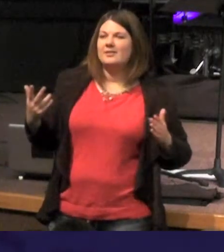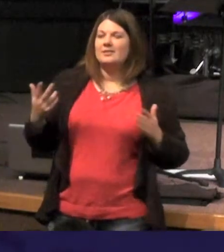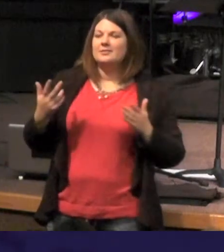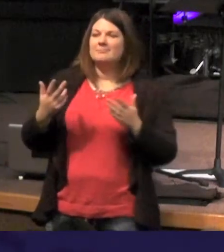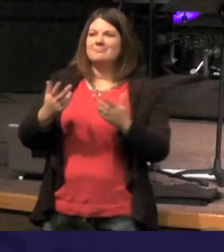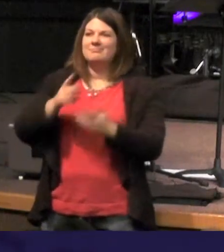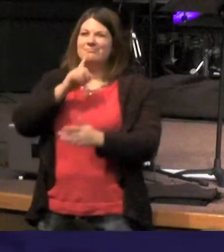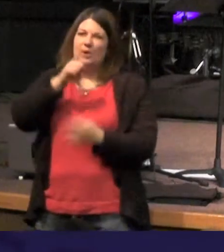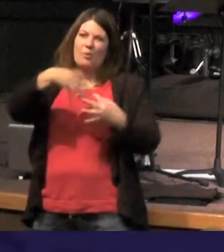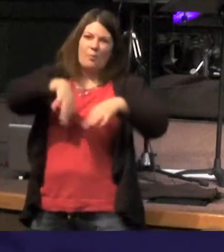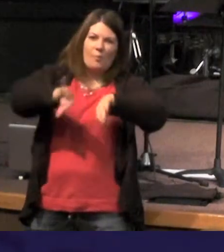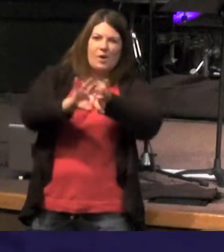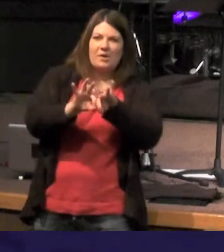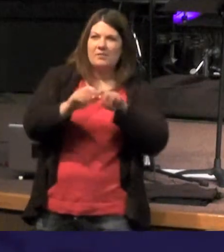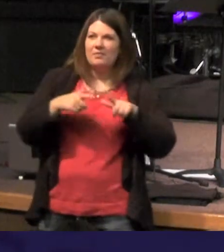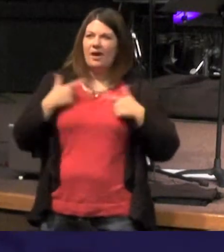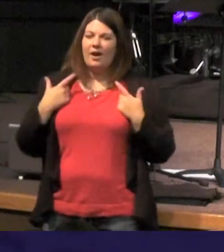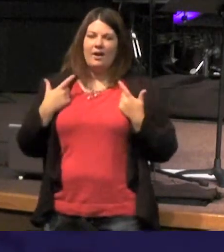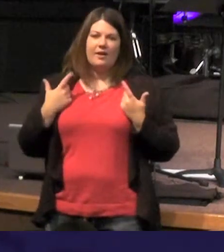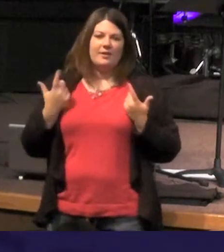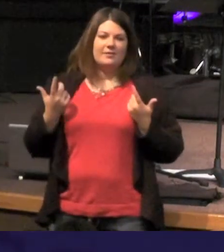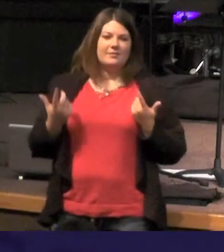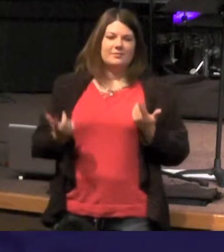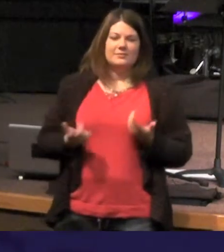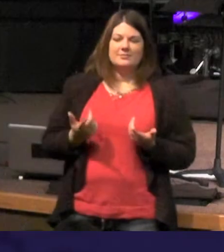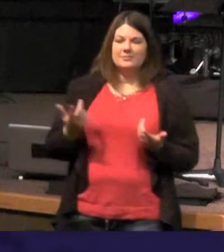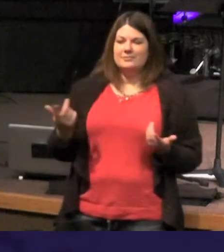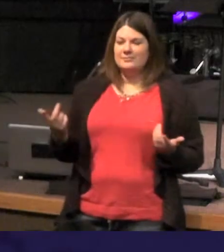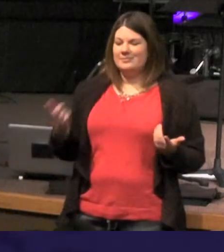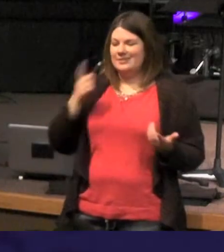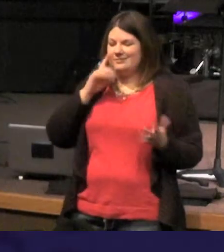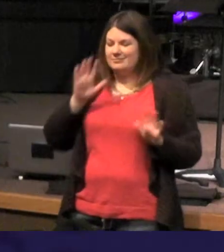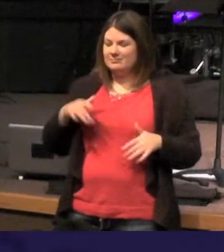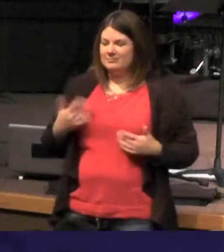even worth it - have you ever stopped and said you know I just feel like